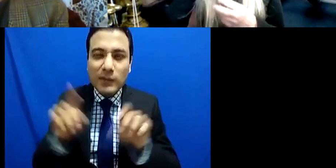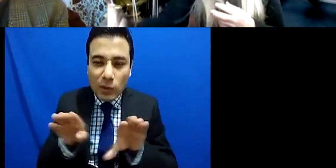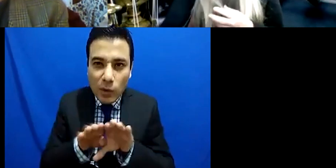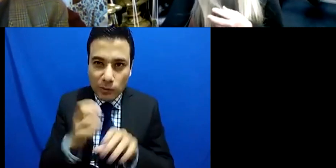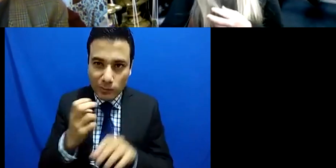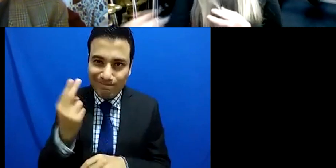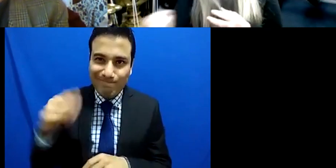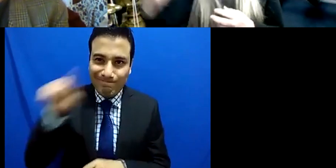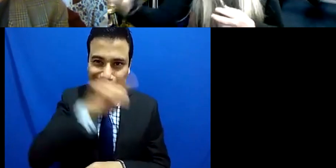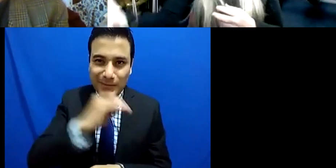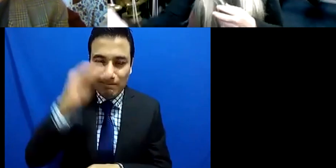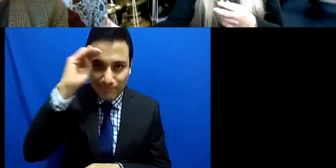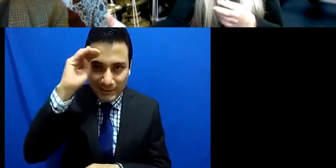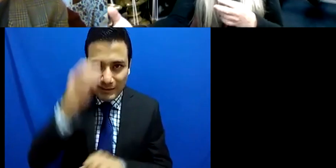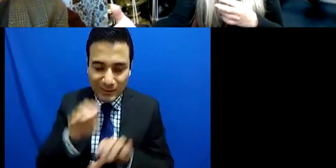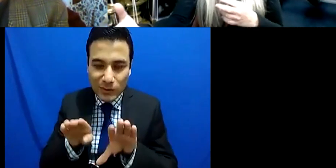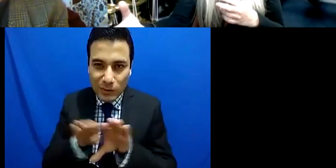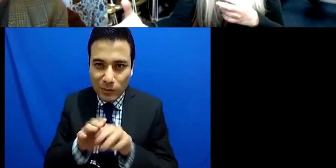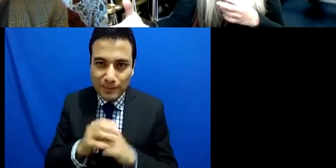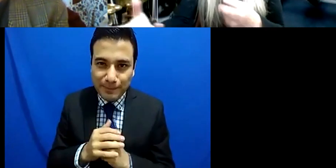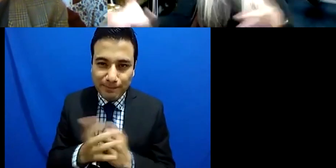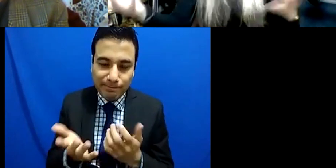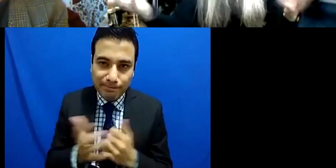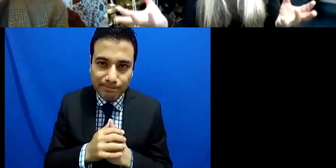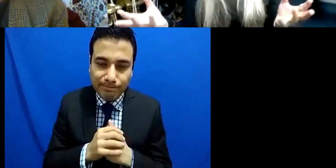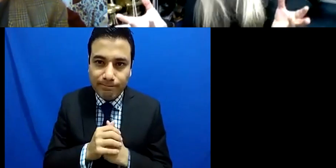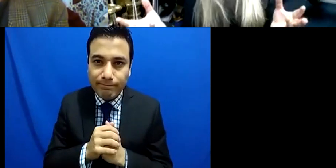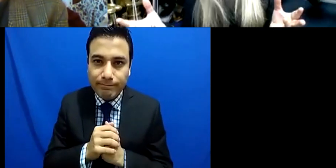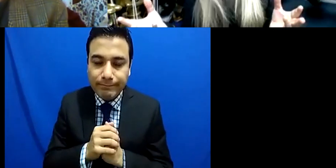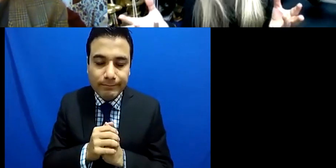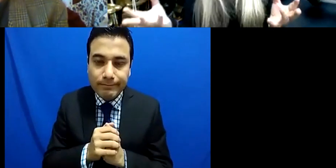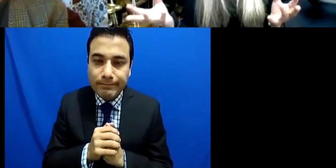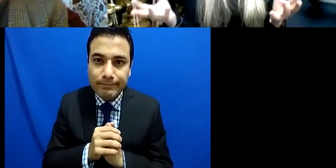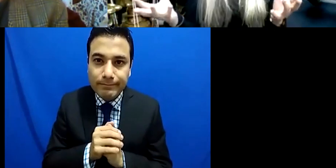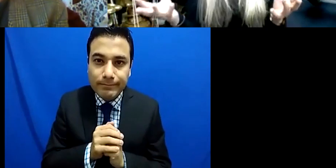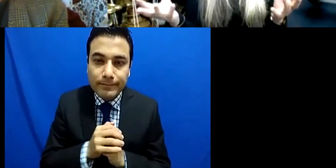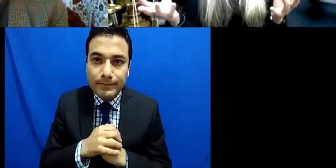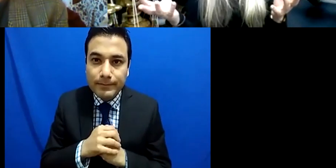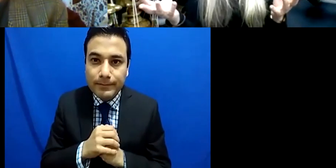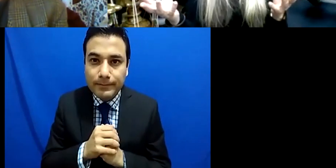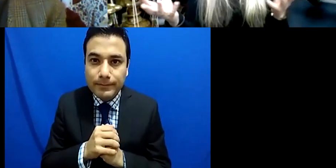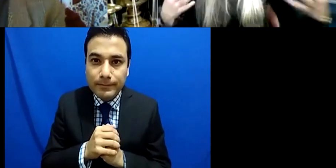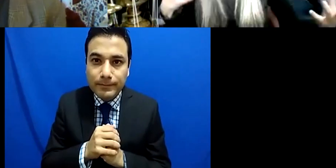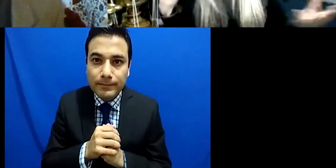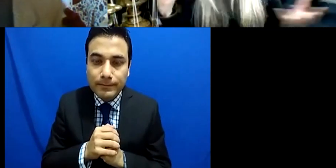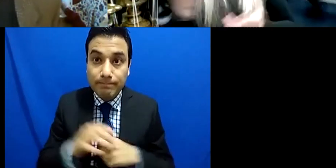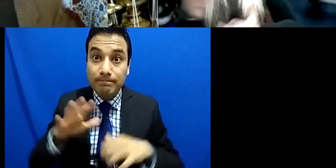the language I haven't learned the language of so many places I go to and therefore we have to